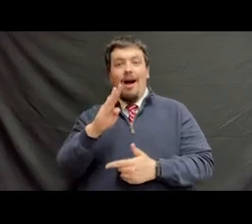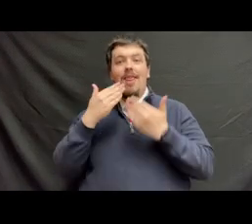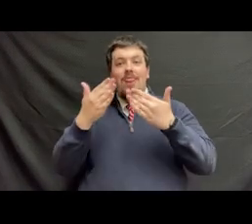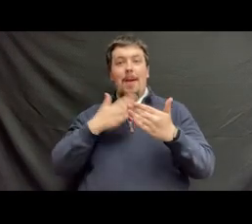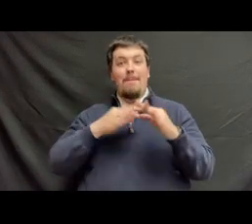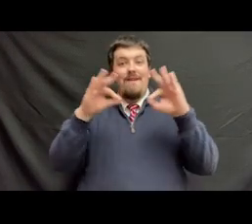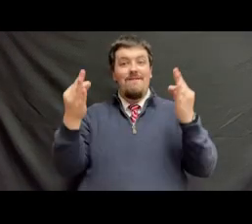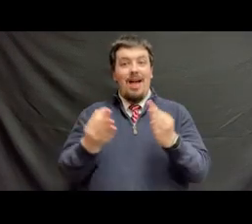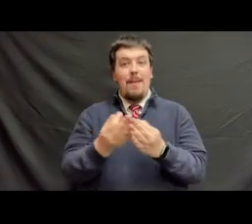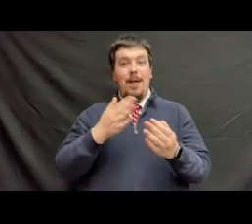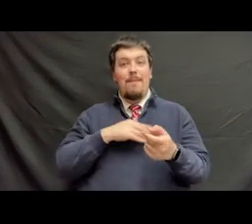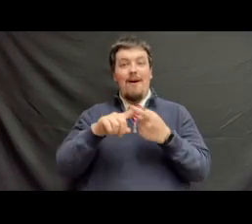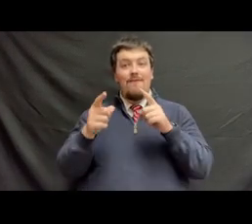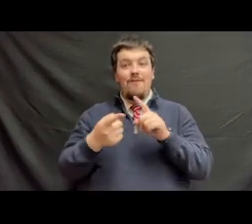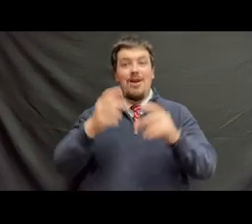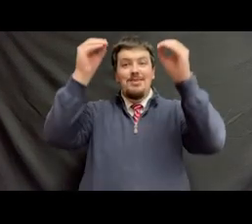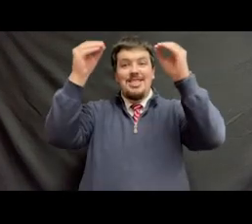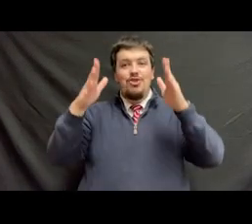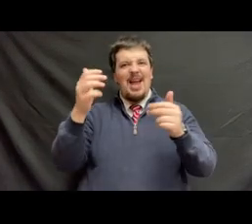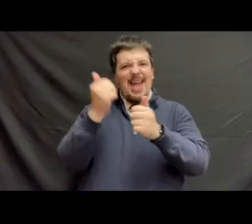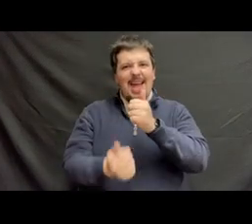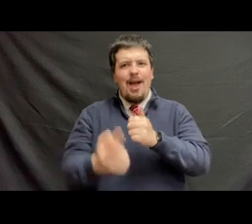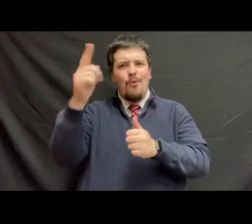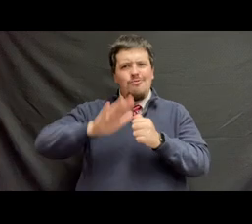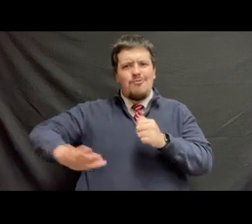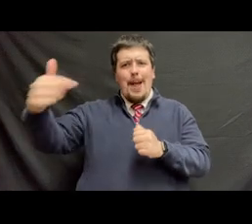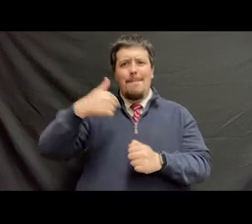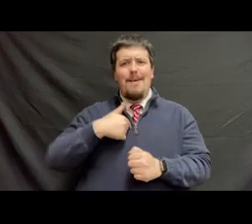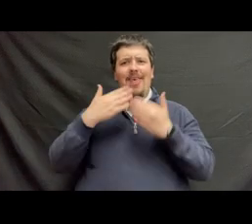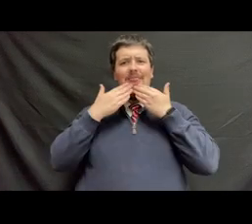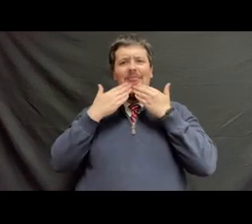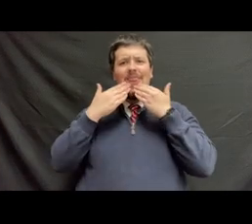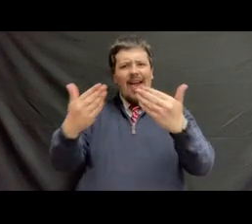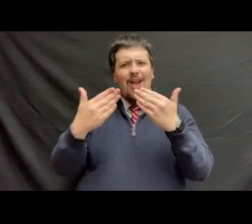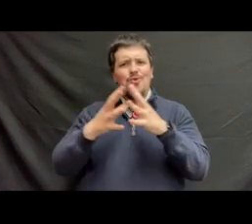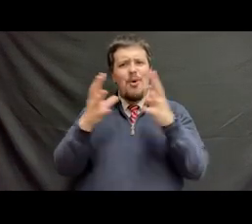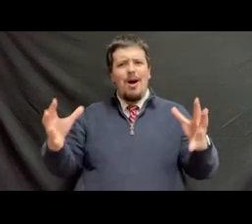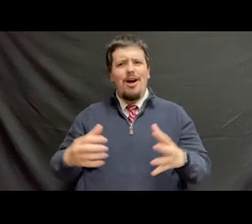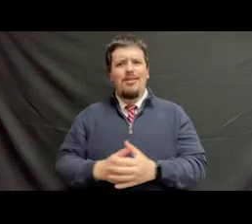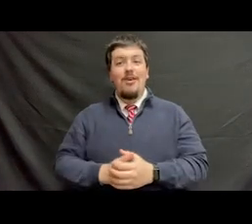All thanks to my family, my friends, my professors, everyone around me. Thank you so much.